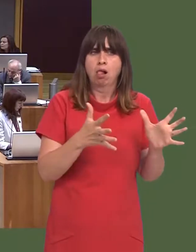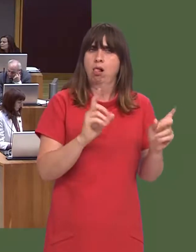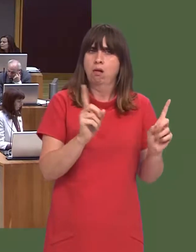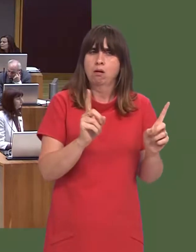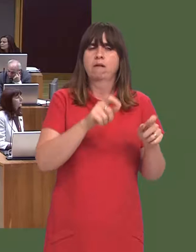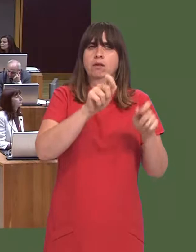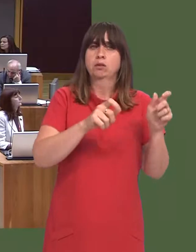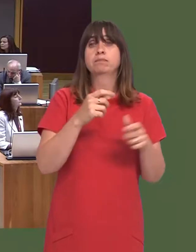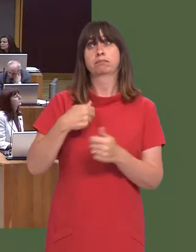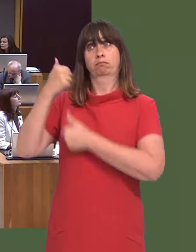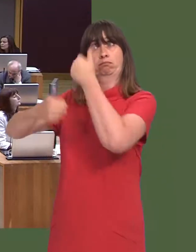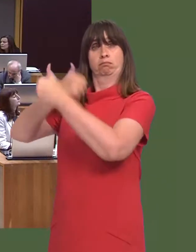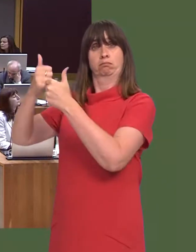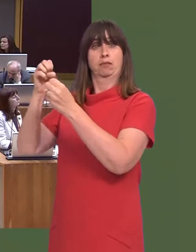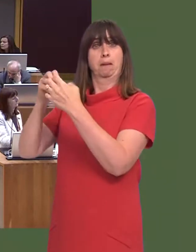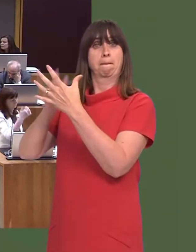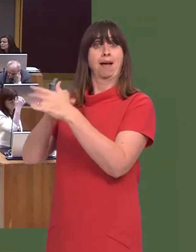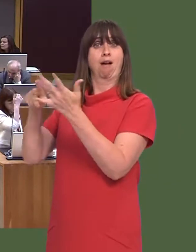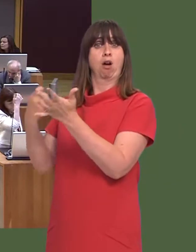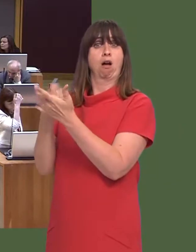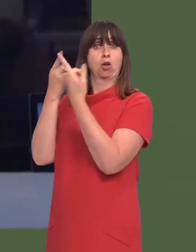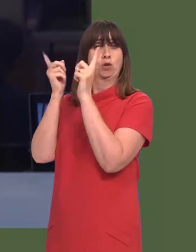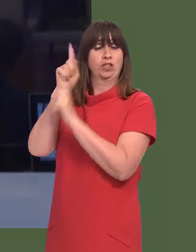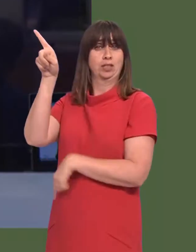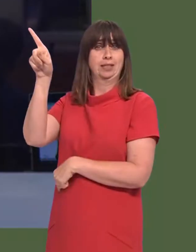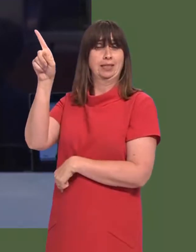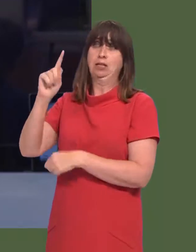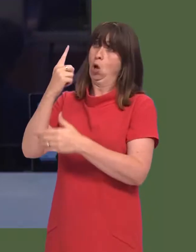Sian Gwenllian: Iíd like to congratulate my local university, Bangor, because thatís